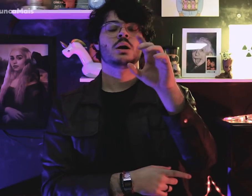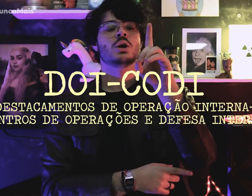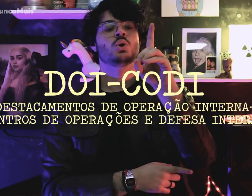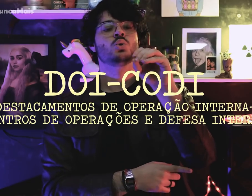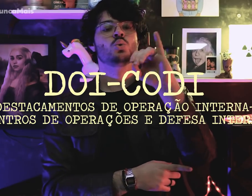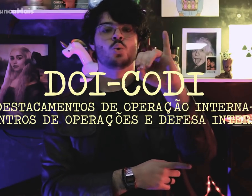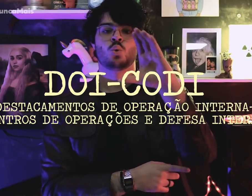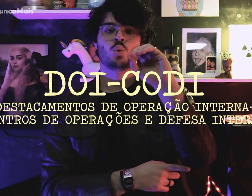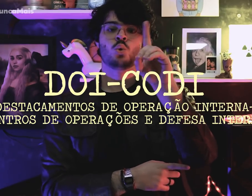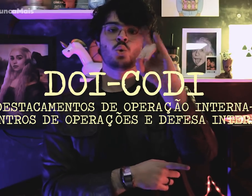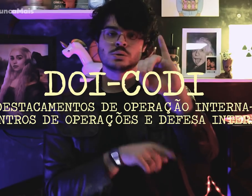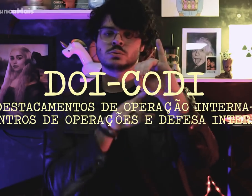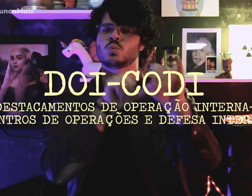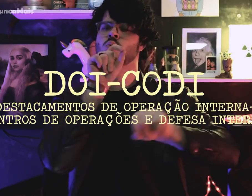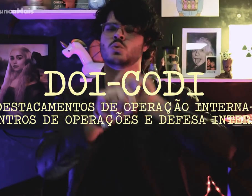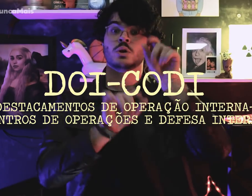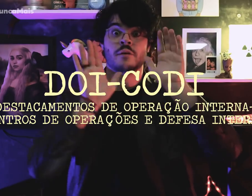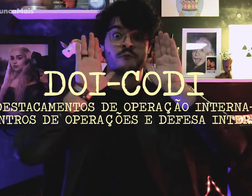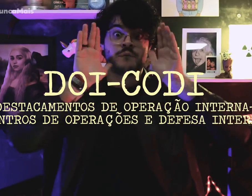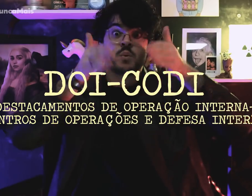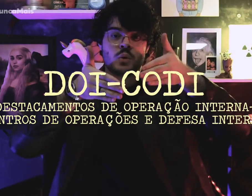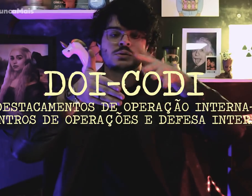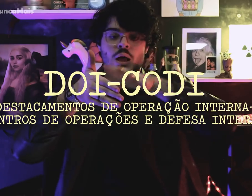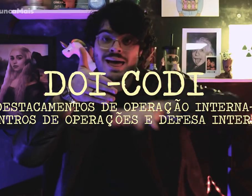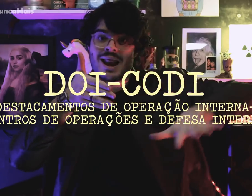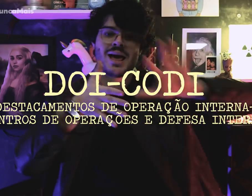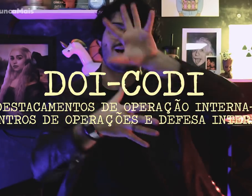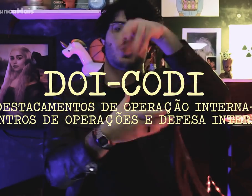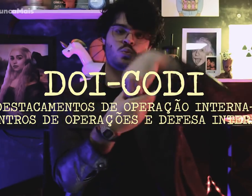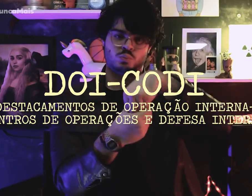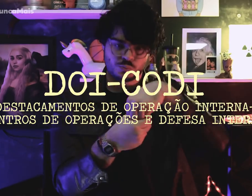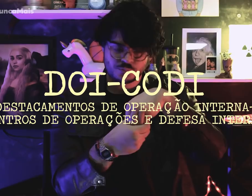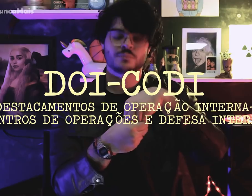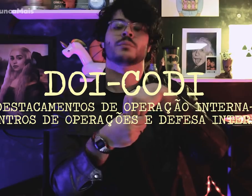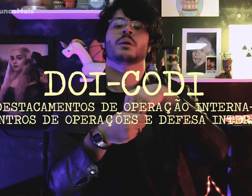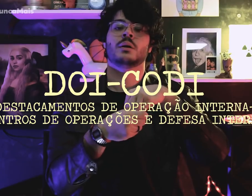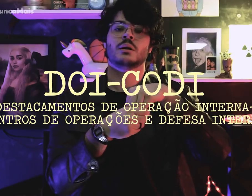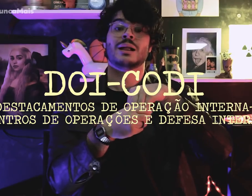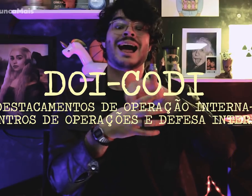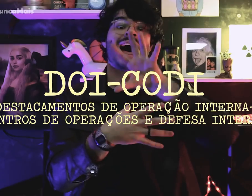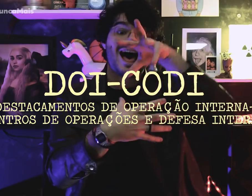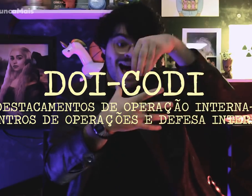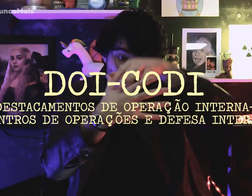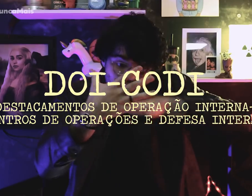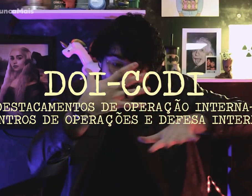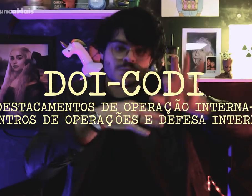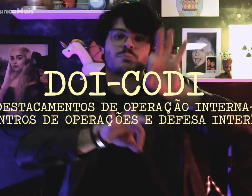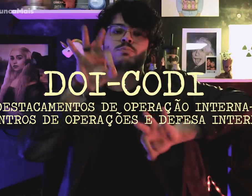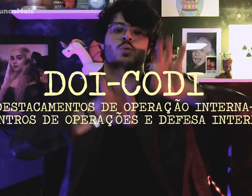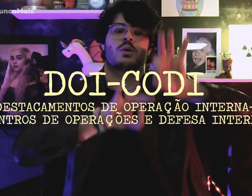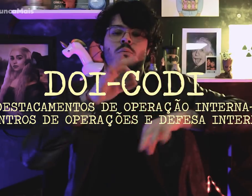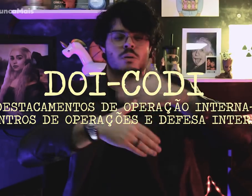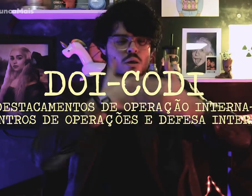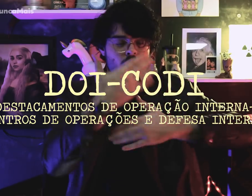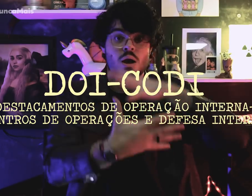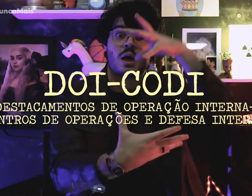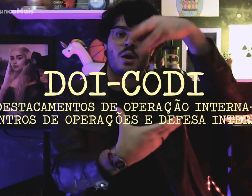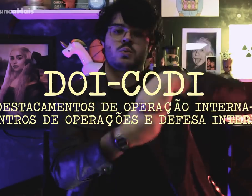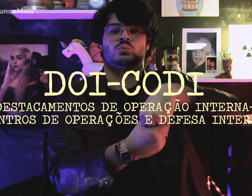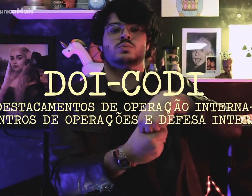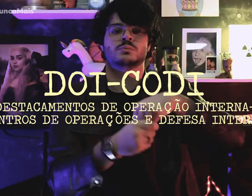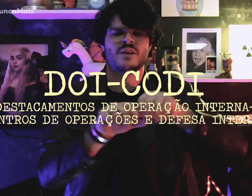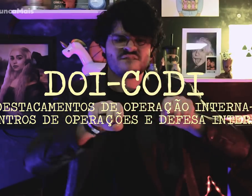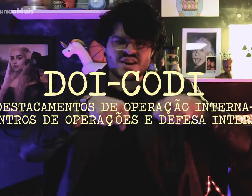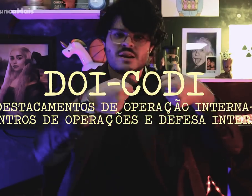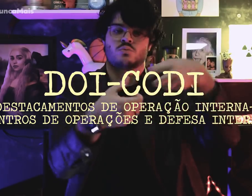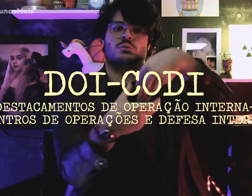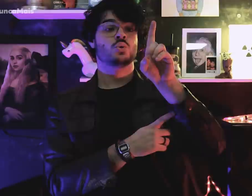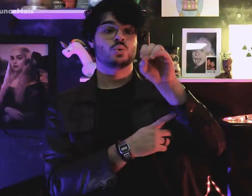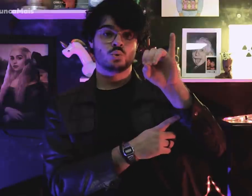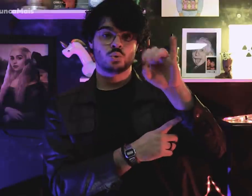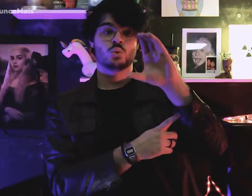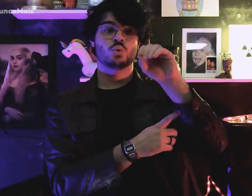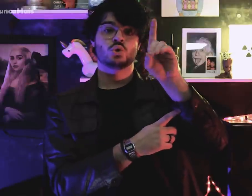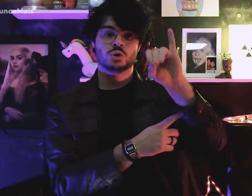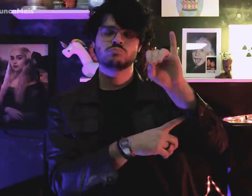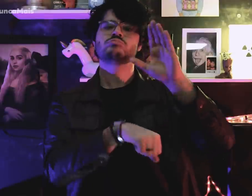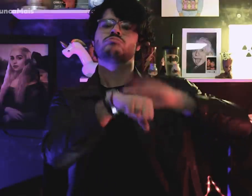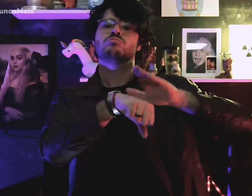Internal Operation Detachments - Operations and Internal Defense Centers (DOI-CODI),